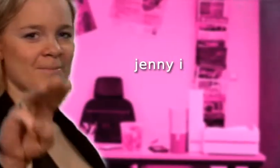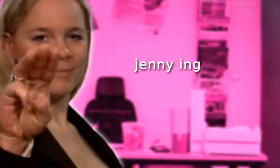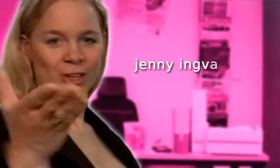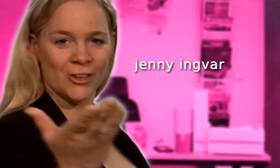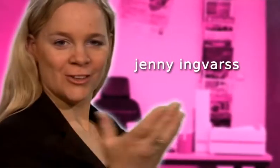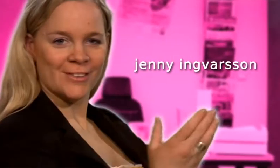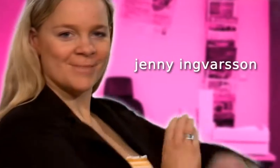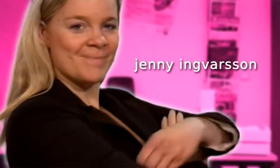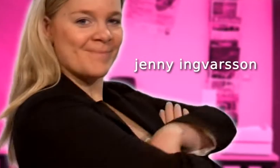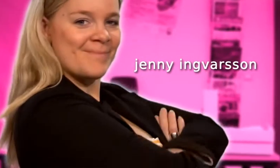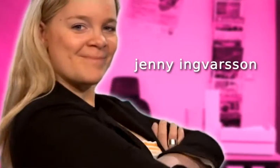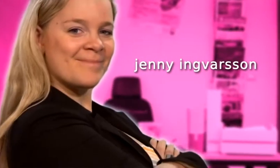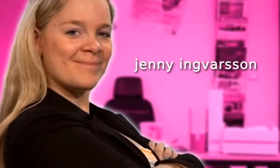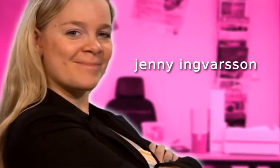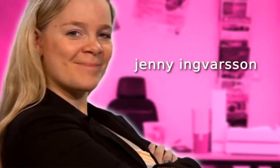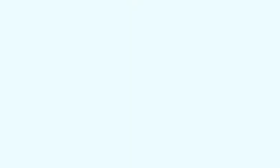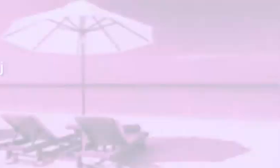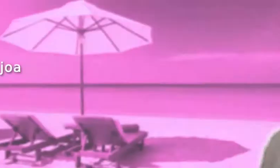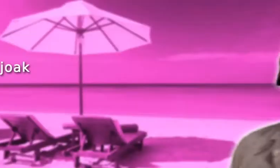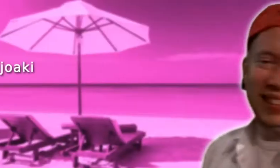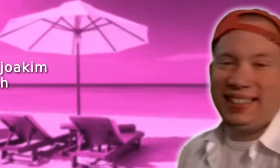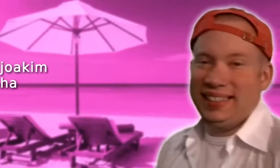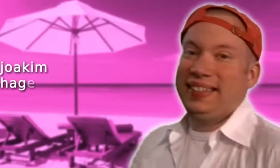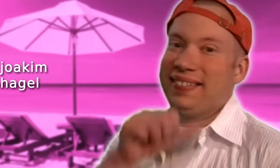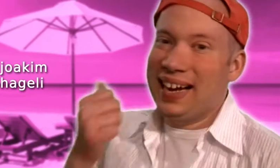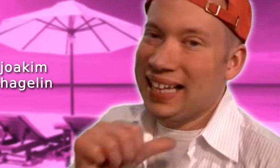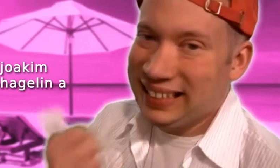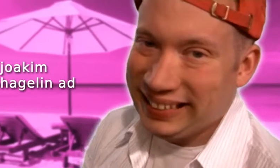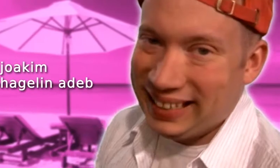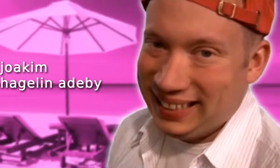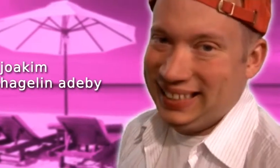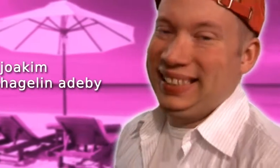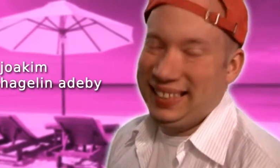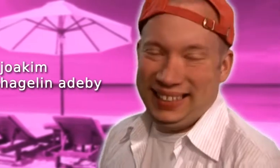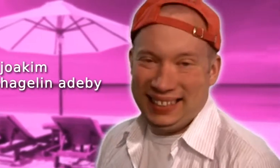My Felix